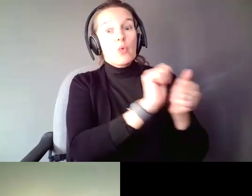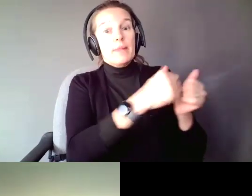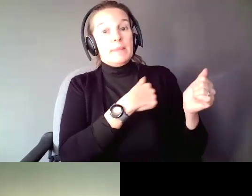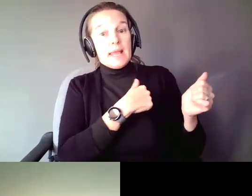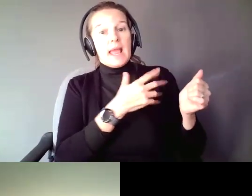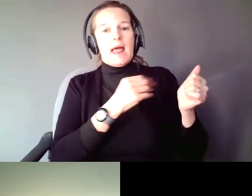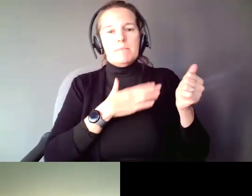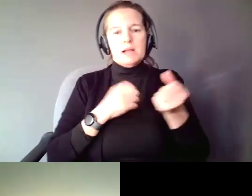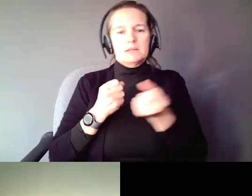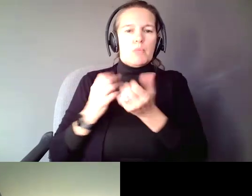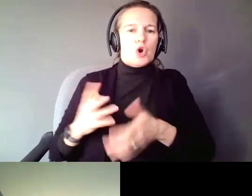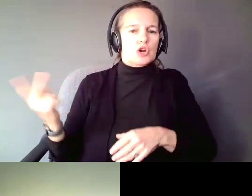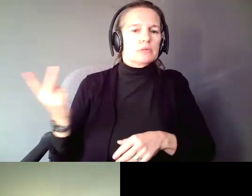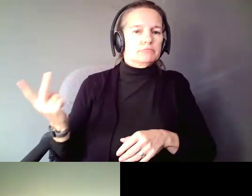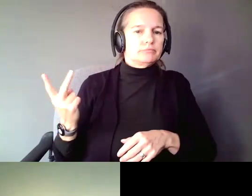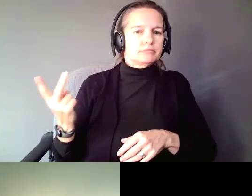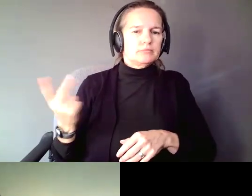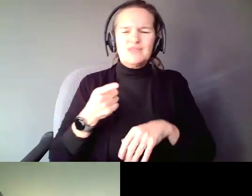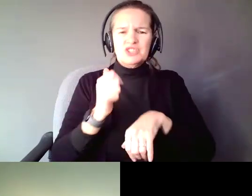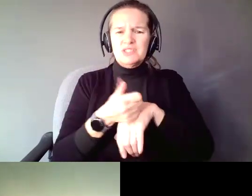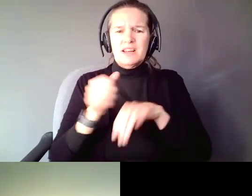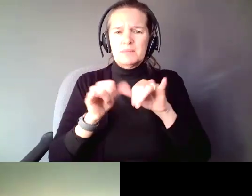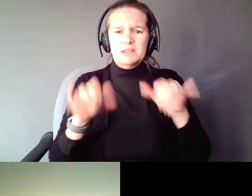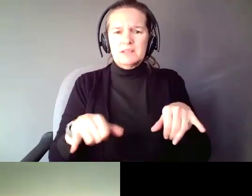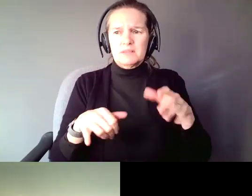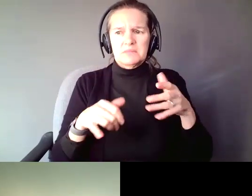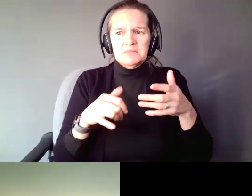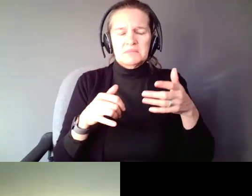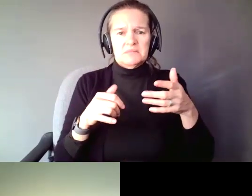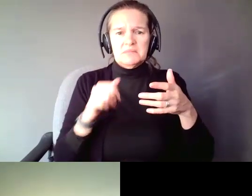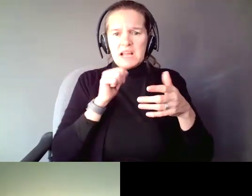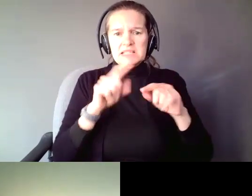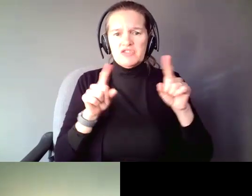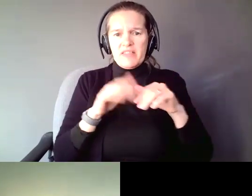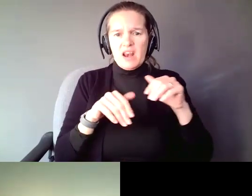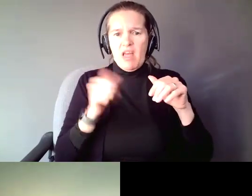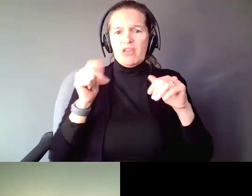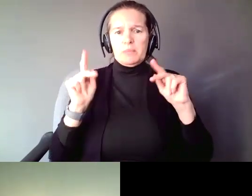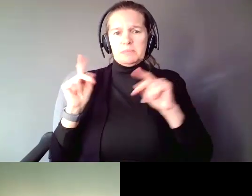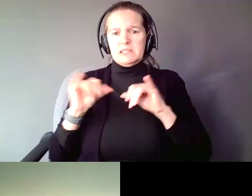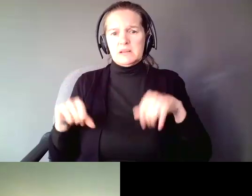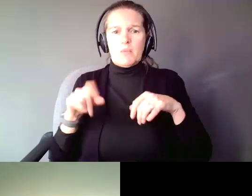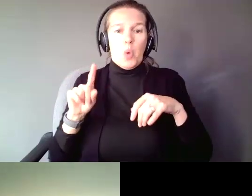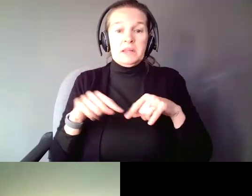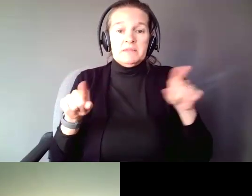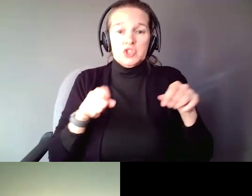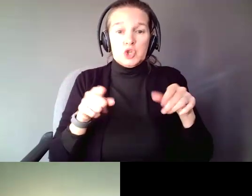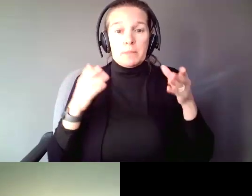You are setting up a system that is really no different from the systems everyone else has. The only difference is you are a person with disabilities and society hasn't thought you can do it.